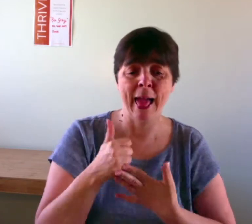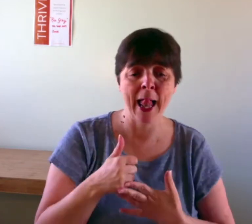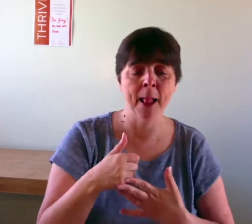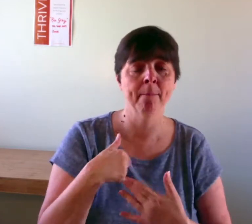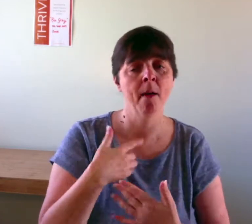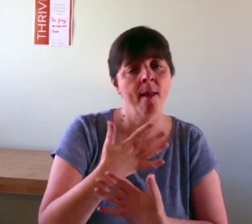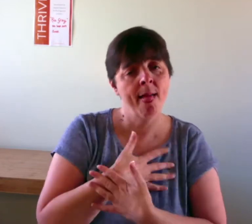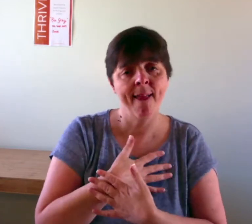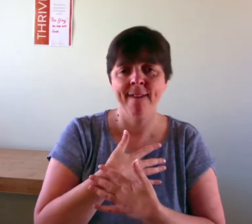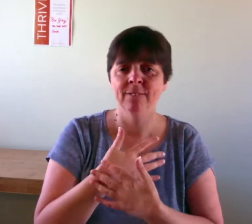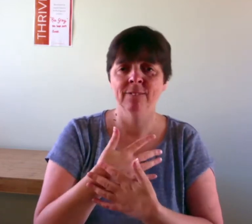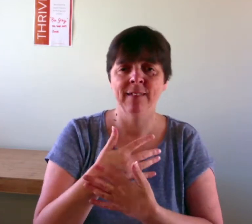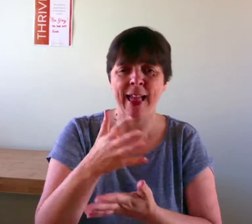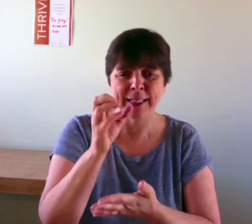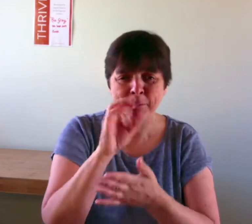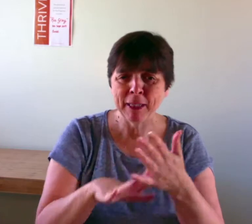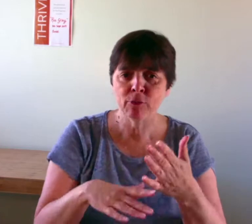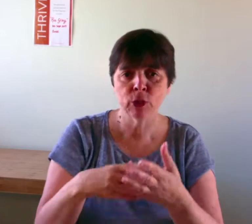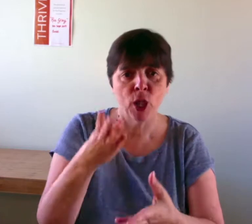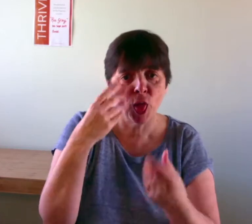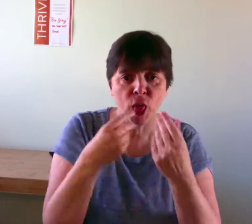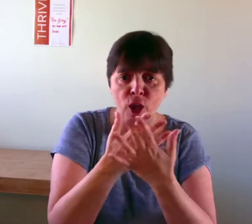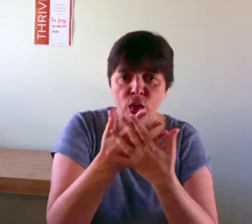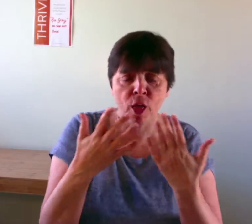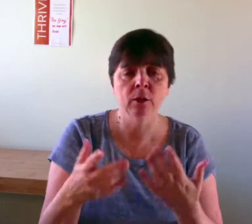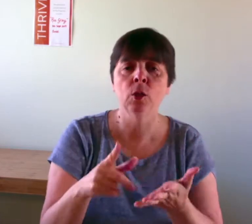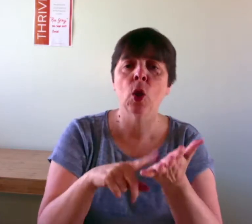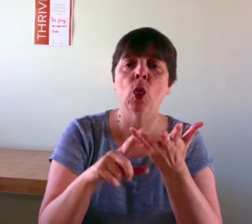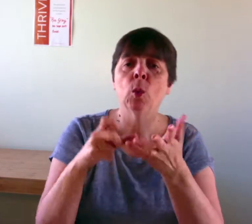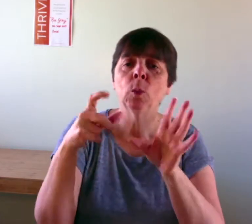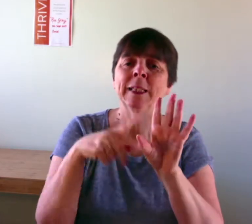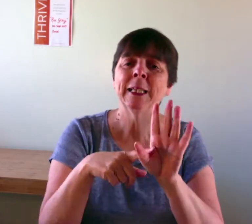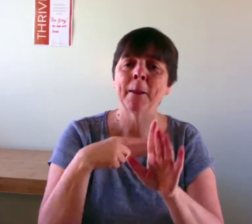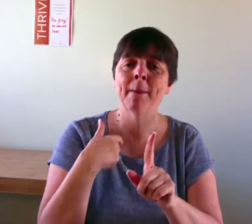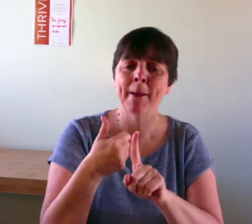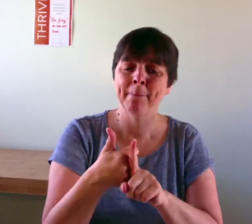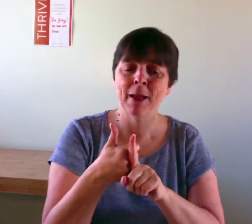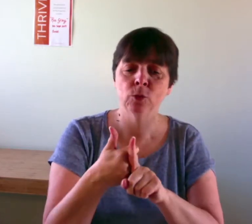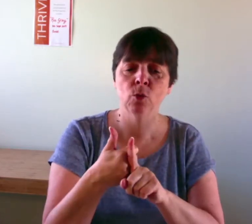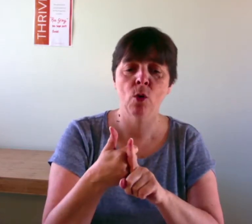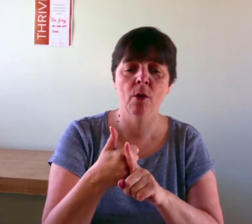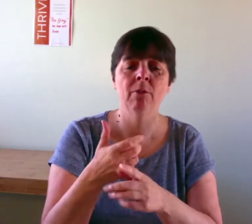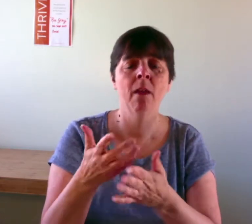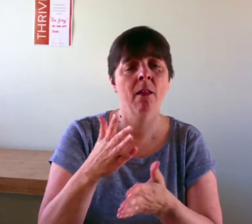Thrive has been a huge help, I loved the experience and learnt a lot